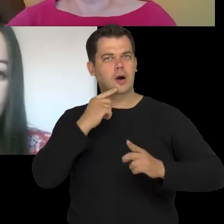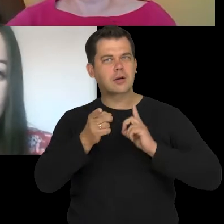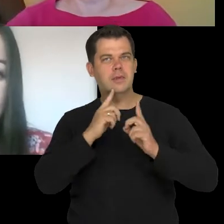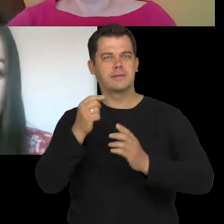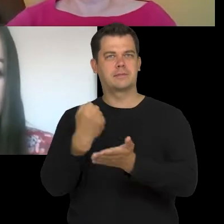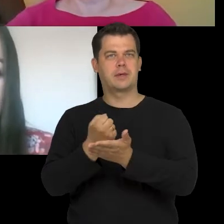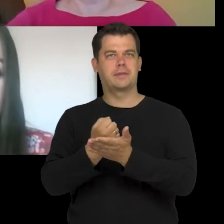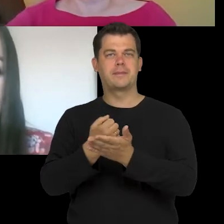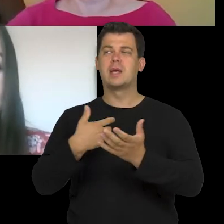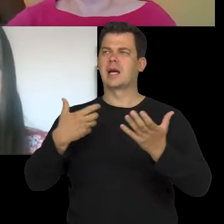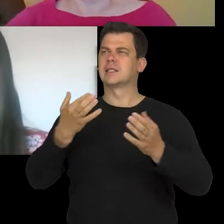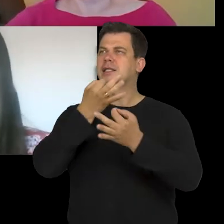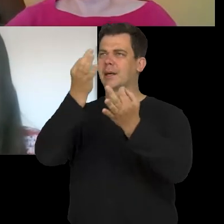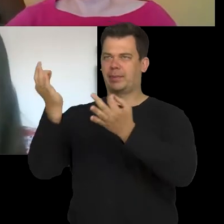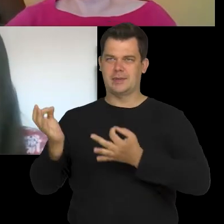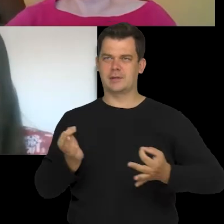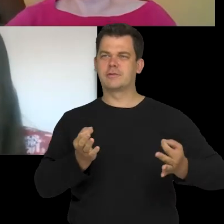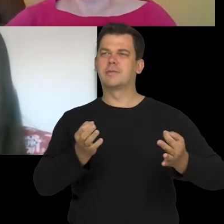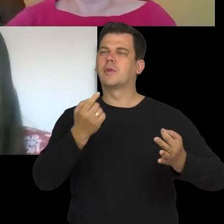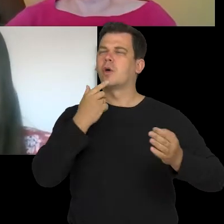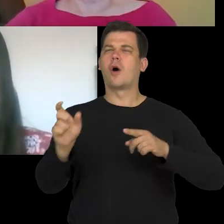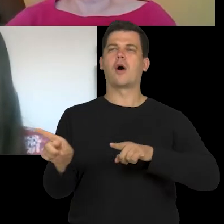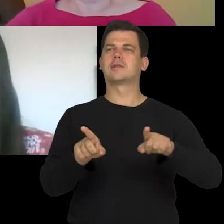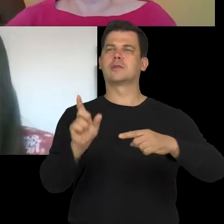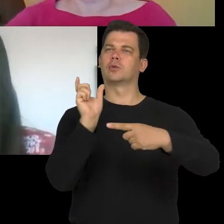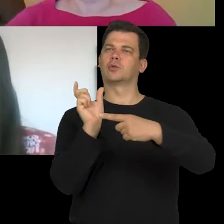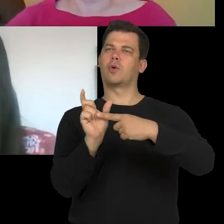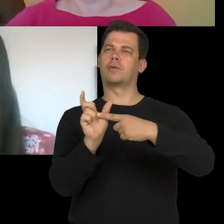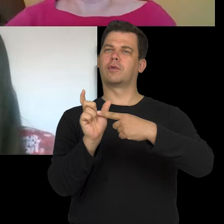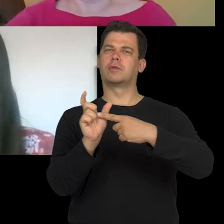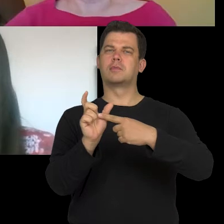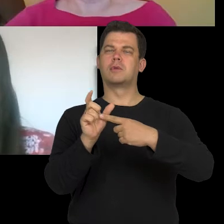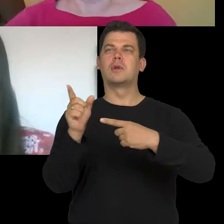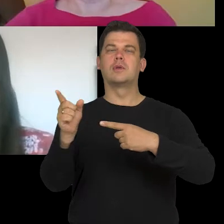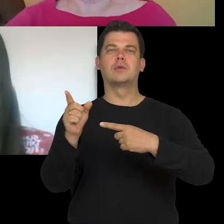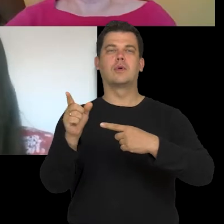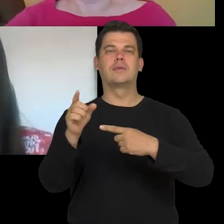I would like to ask you what the exclamation "STARE!" means to you.